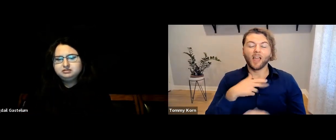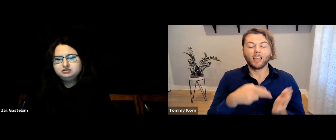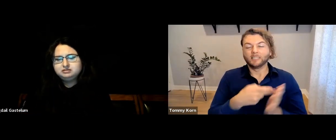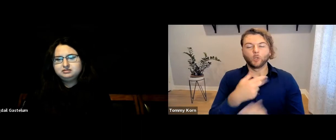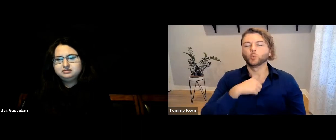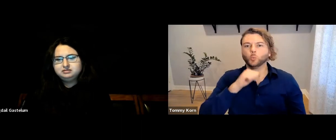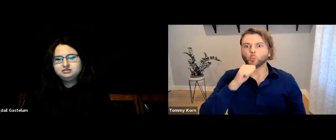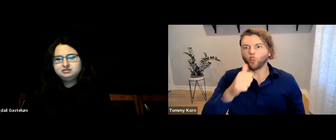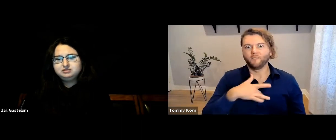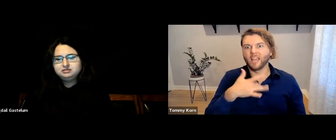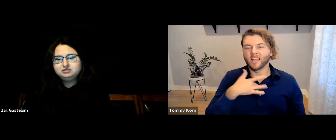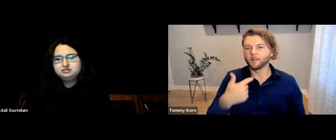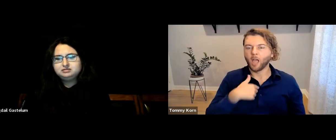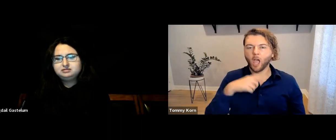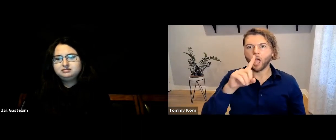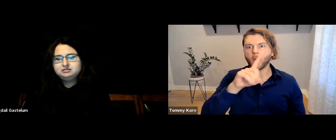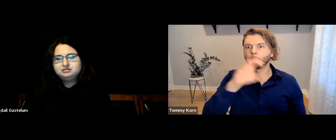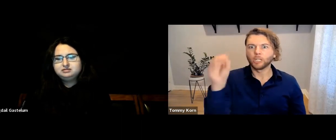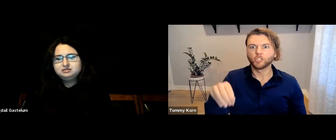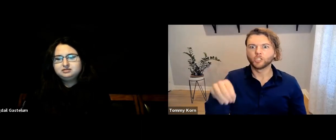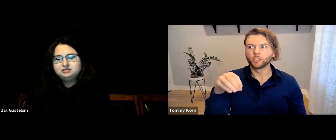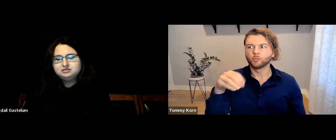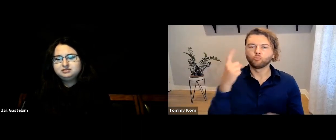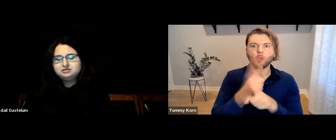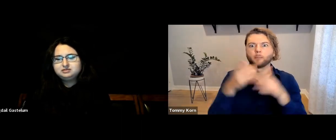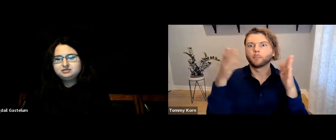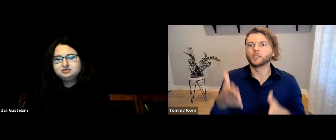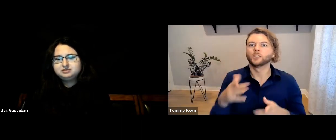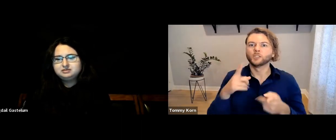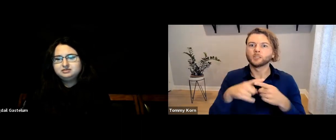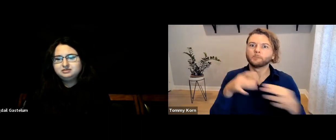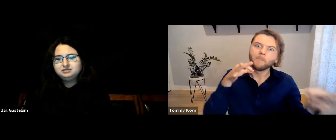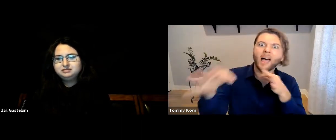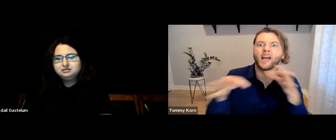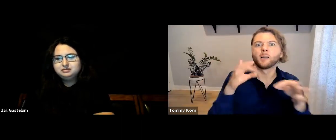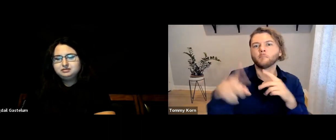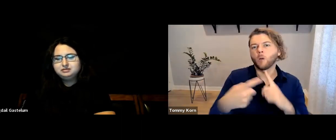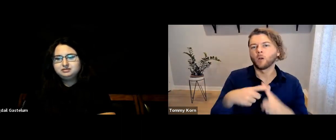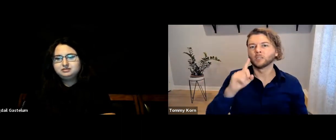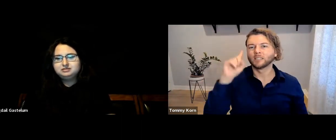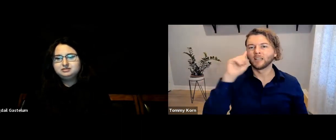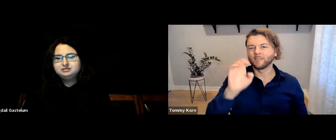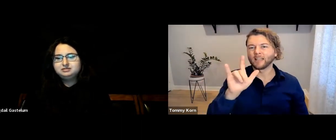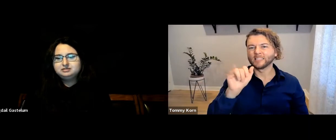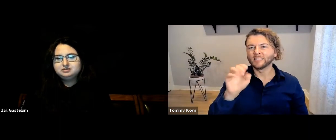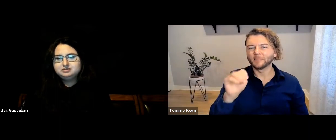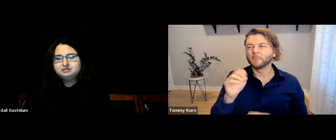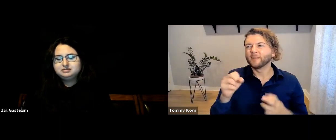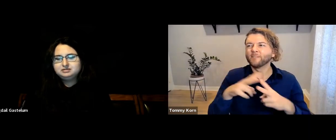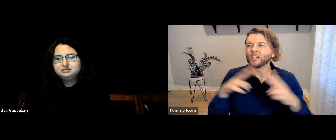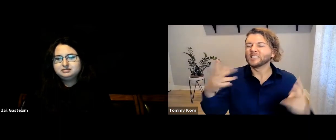Honestly, I don’t feel like I’m 100 percent the right person to explain Deaf elitism